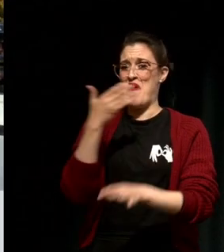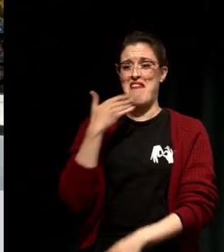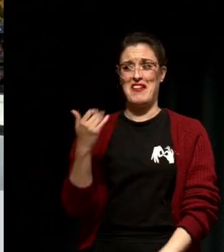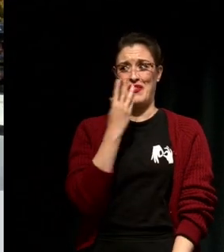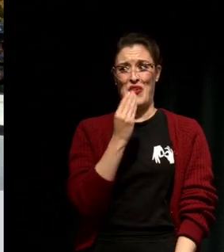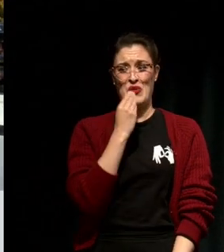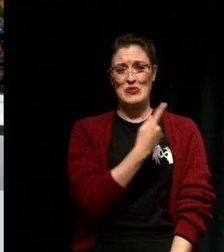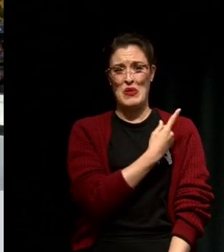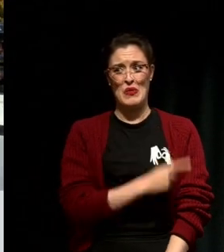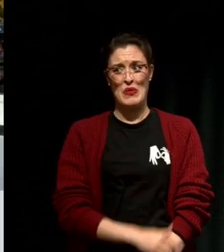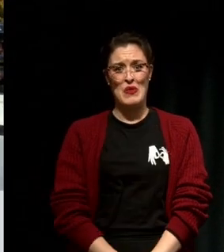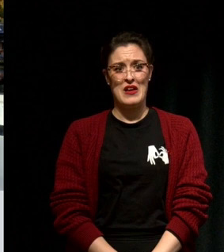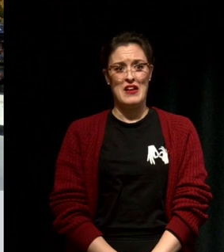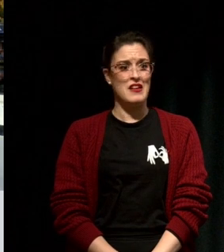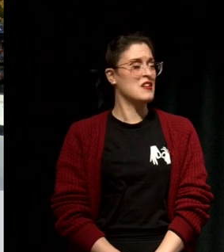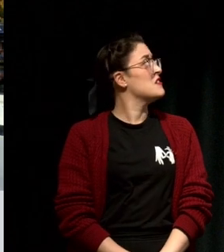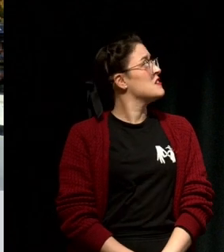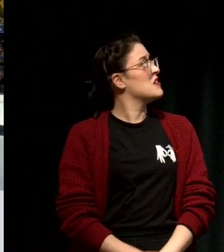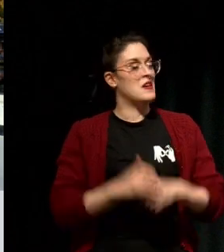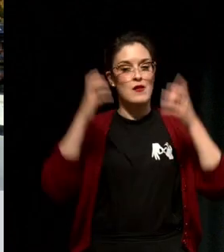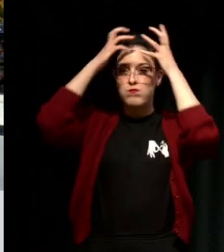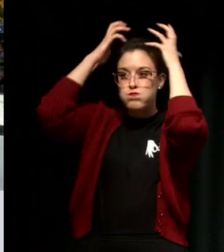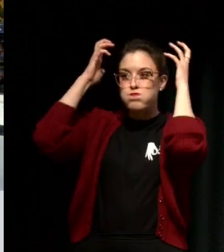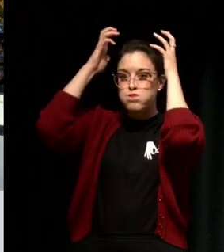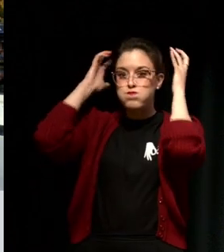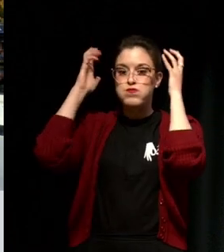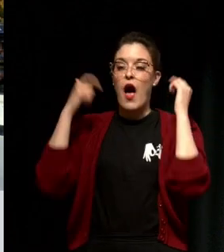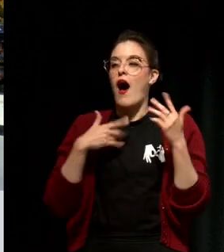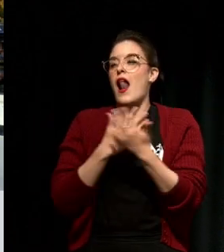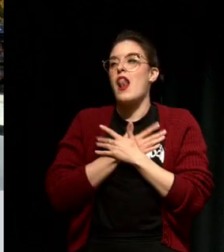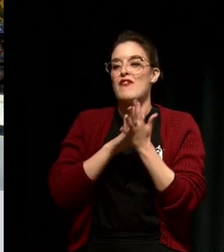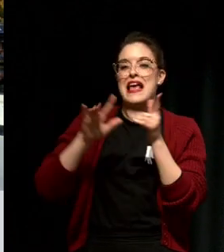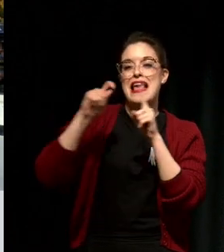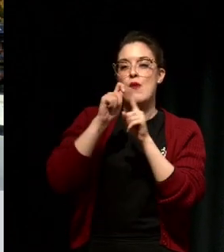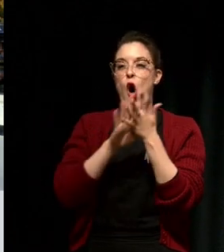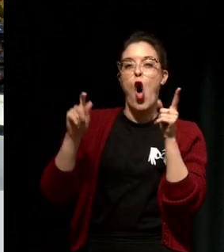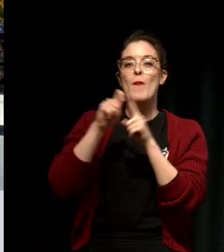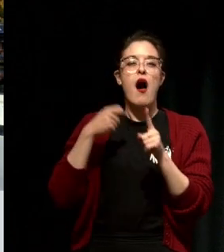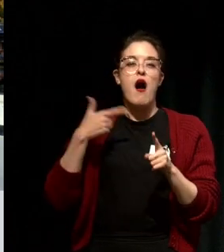I had big hair, as Michael said I loved hip-hop, I wanted to be like a gangster rapper but